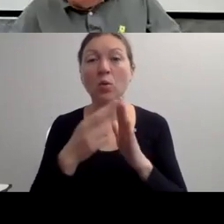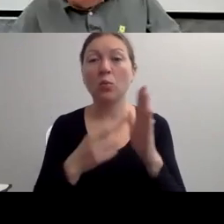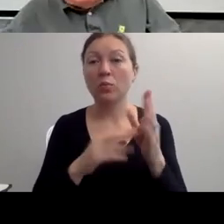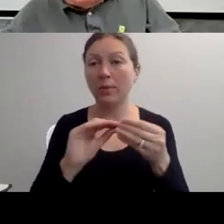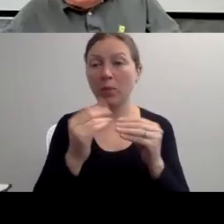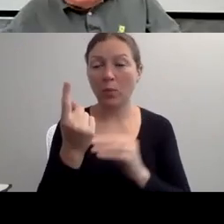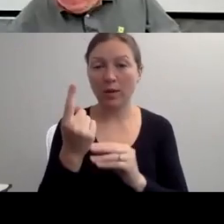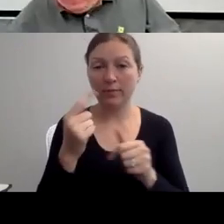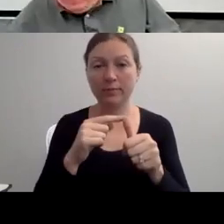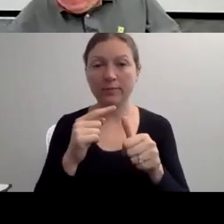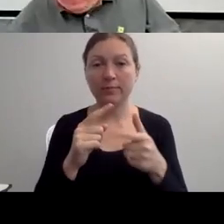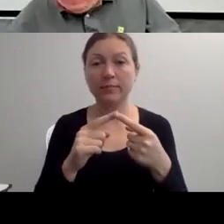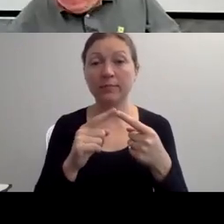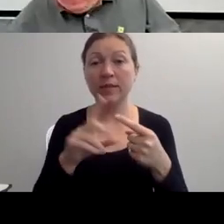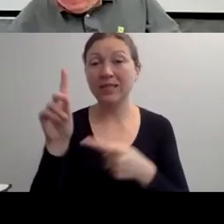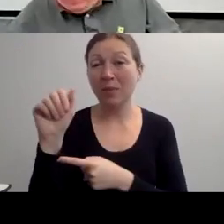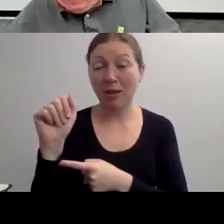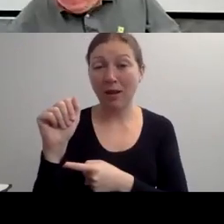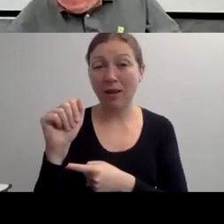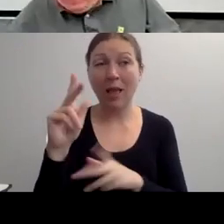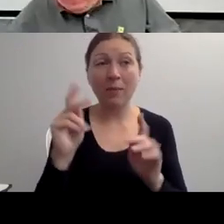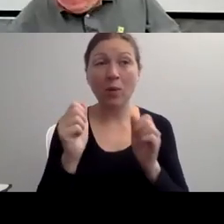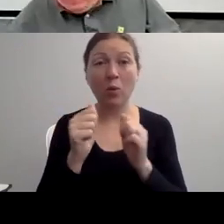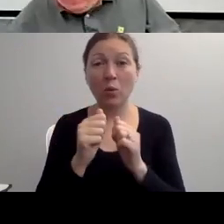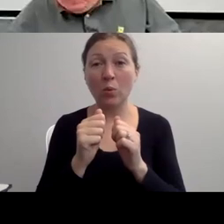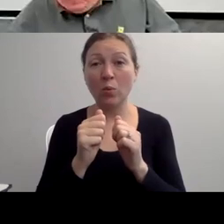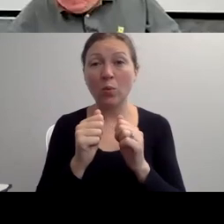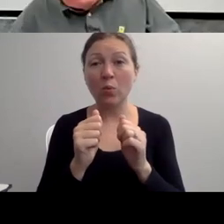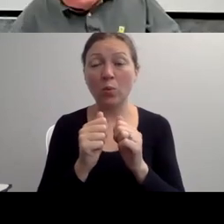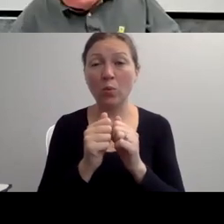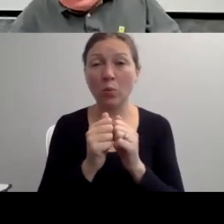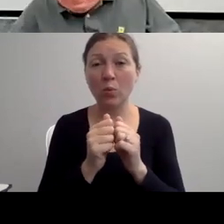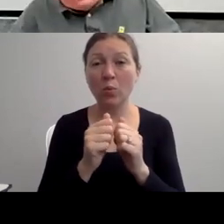NORMAL. BECAUSE REALLY WHAT IS THE STANDARD FOR NORMAL ANYWAY?"